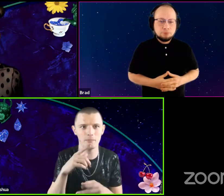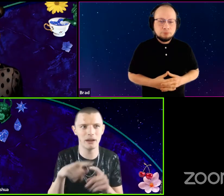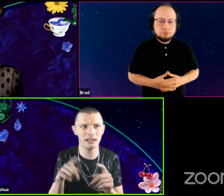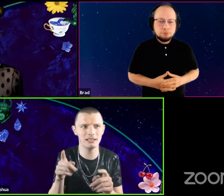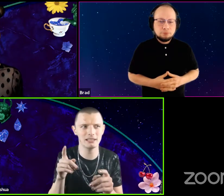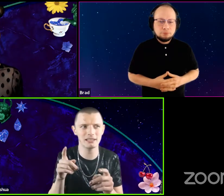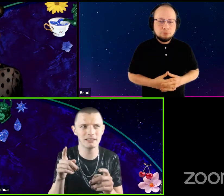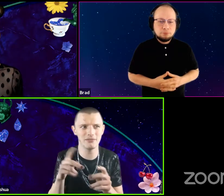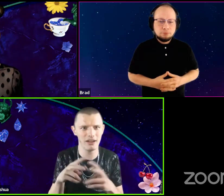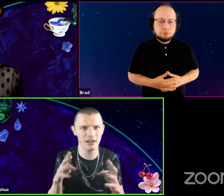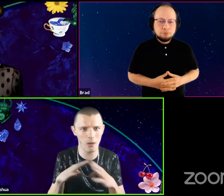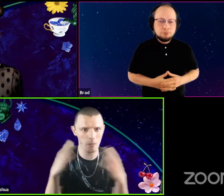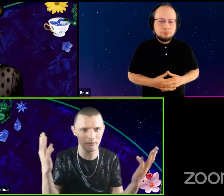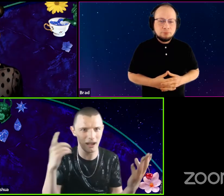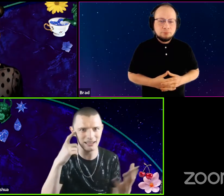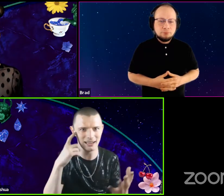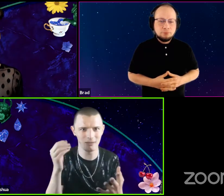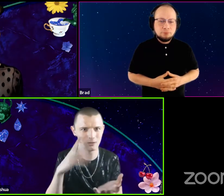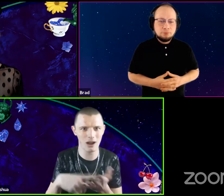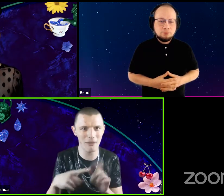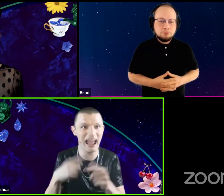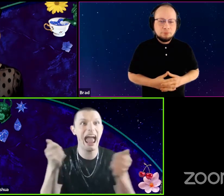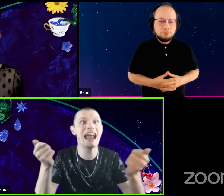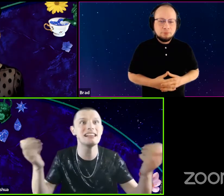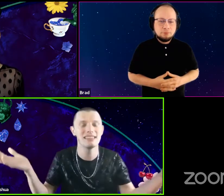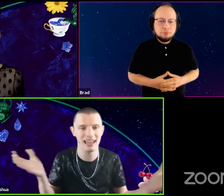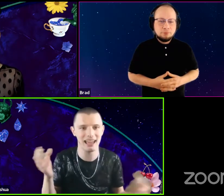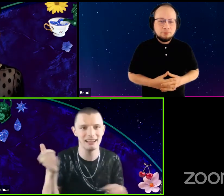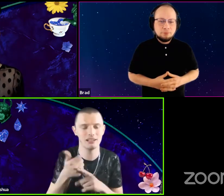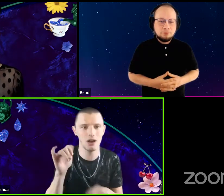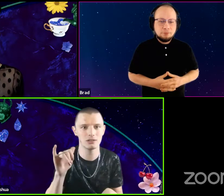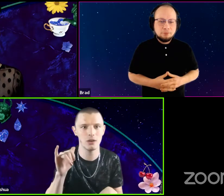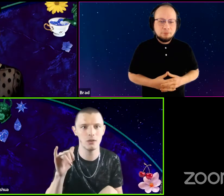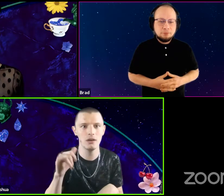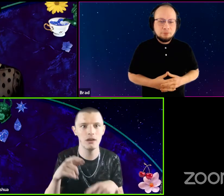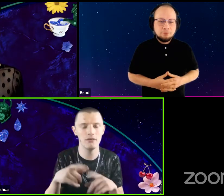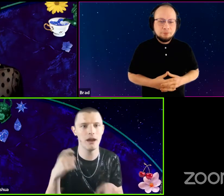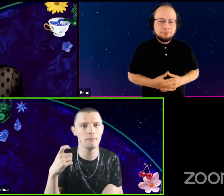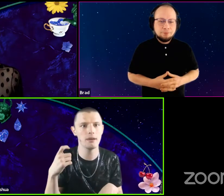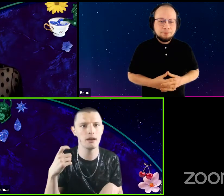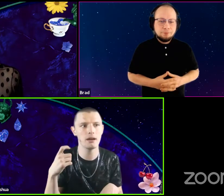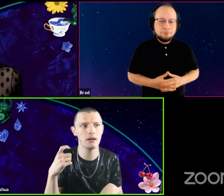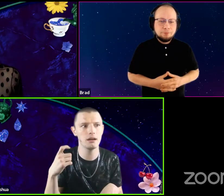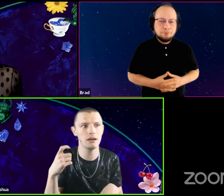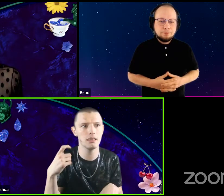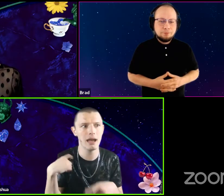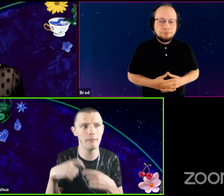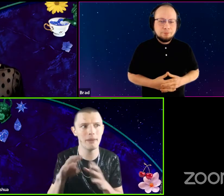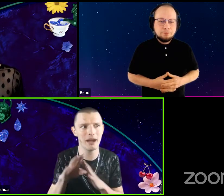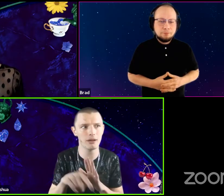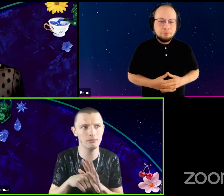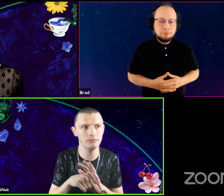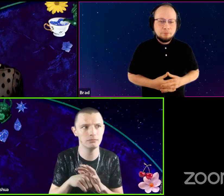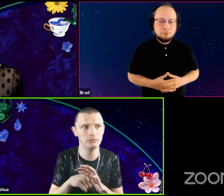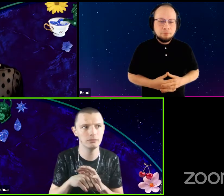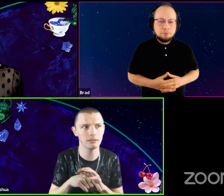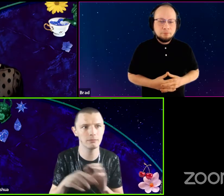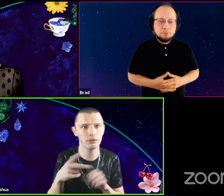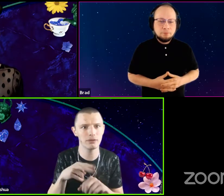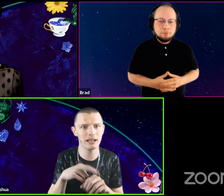but he's very open-minded and we'll talk about anything. And he's also from a Latin background , yes, Puerto-Rican,